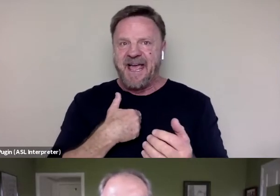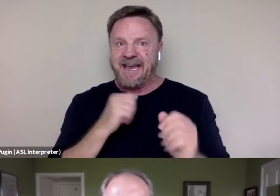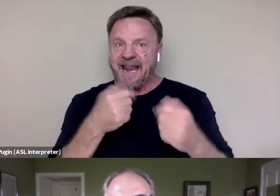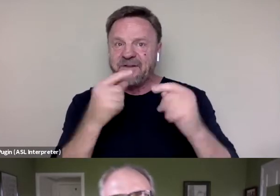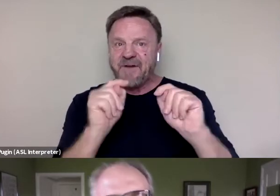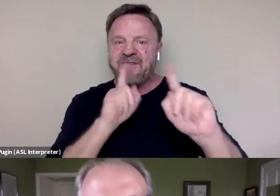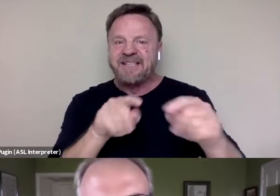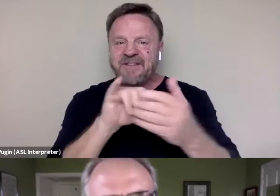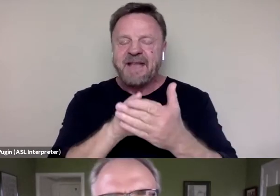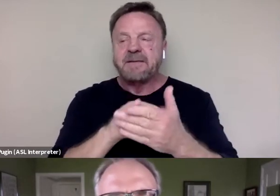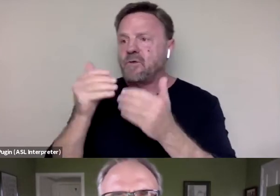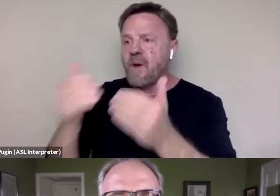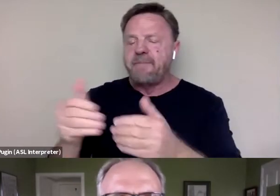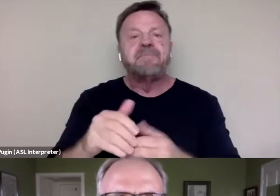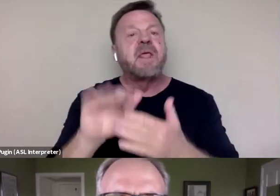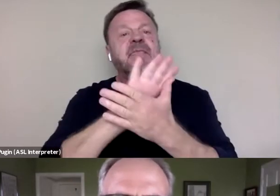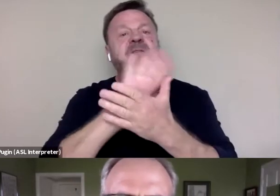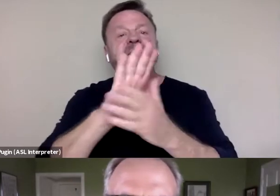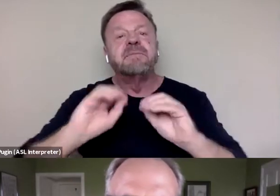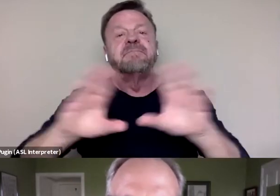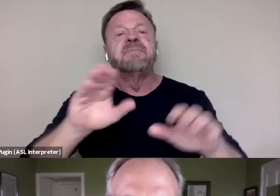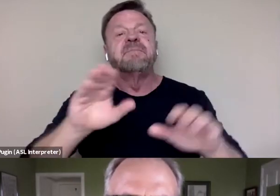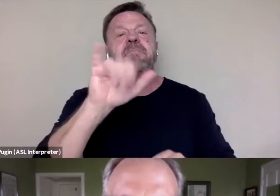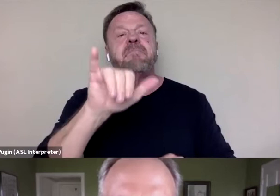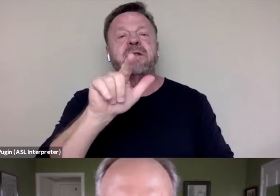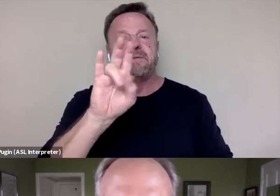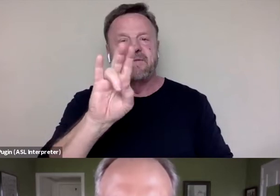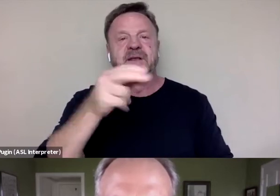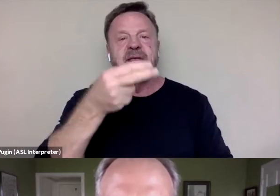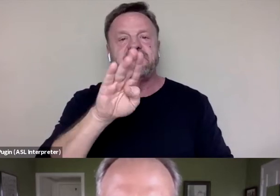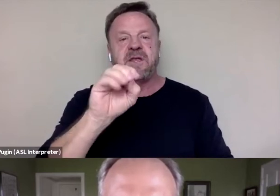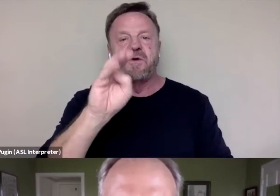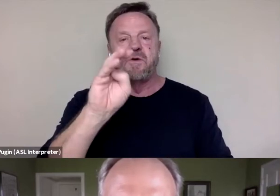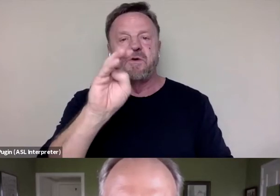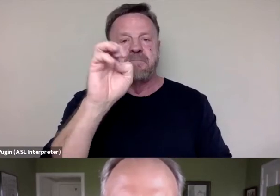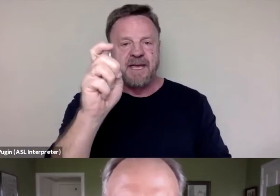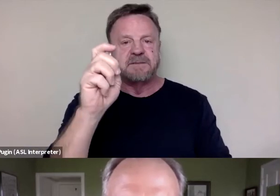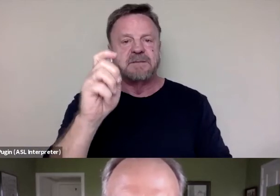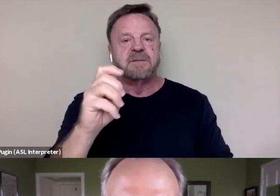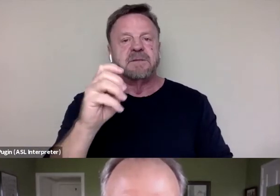Go ahead. So the film came out on May 27th on HBO Max, two days after we lost George Floyd.